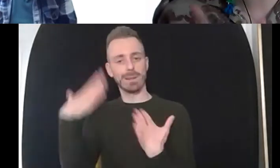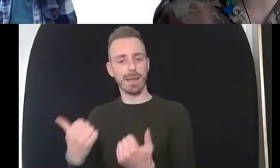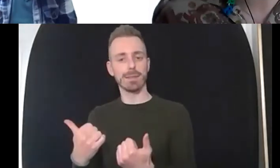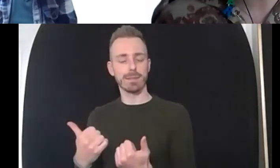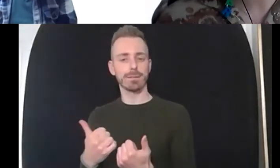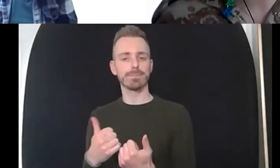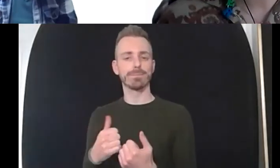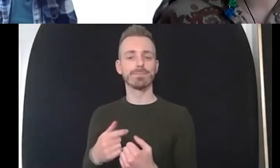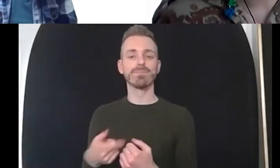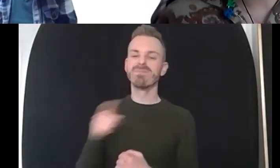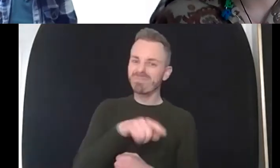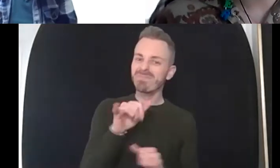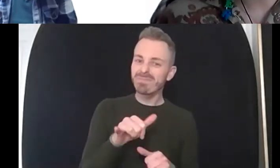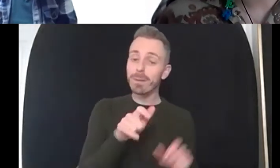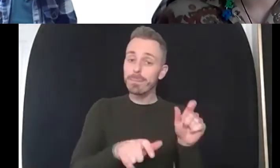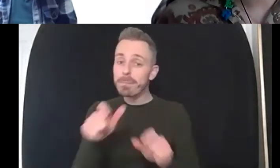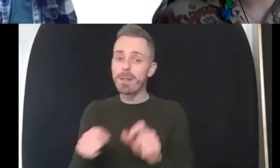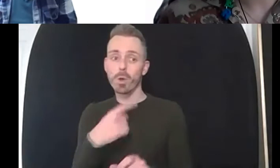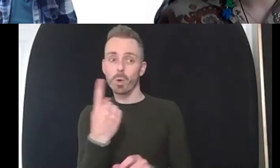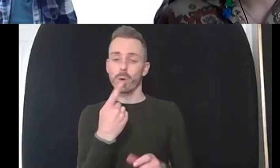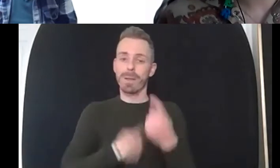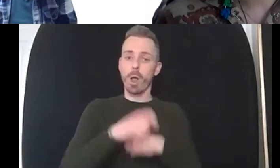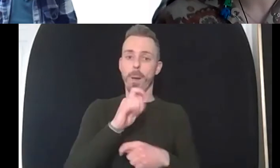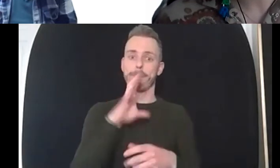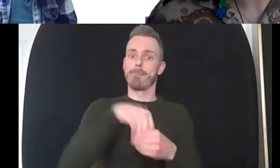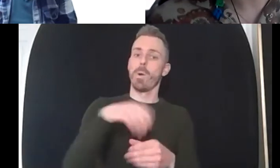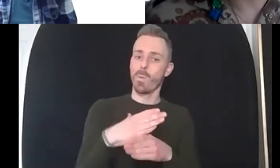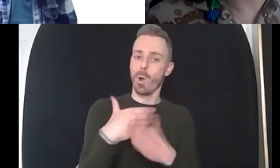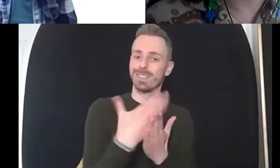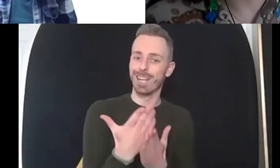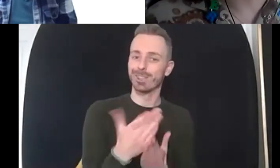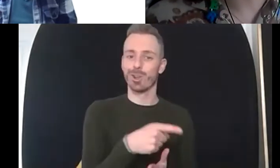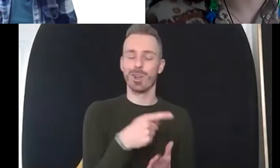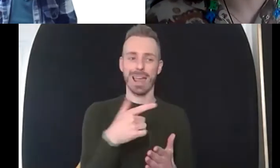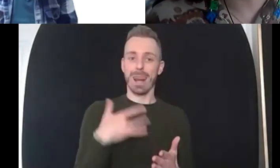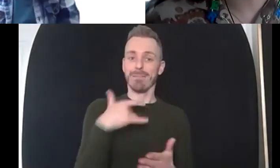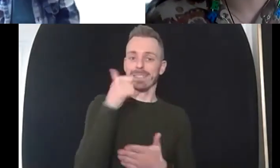like the sector and so yeah and then yes we have got time for the final question which is great and